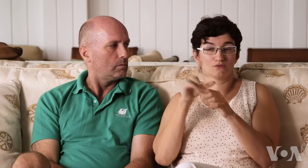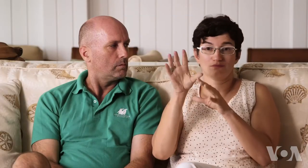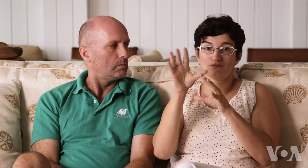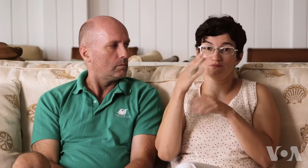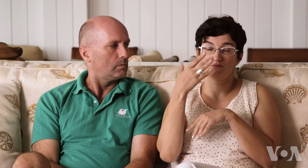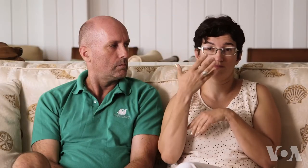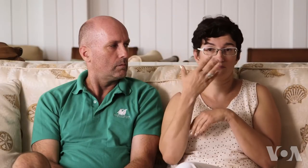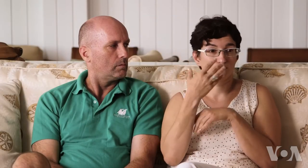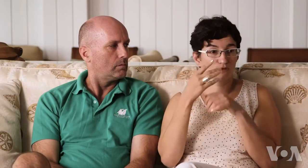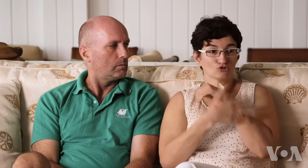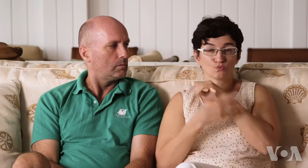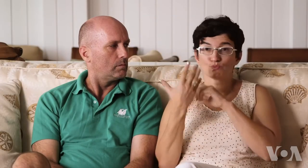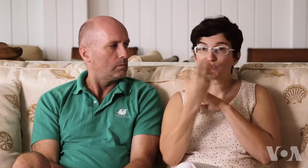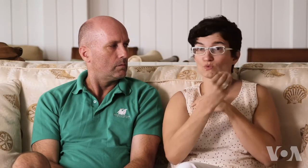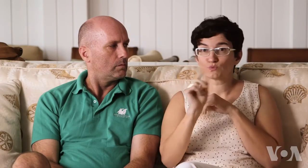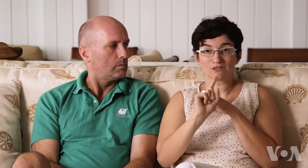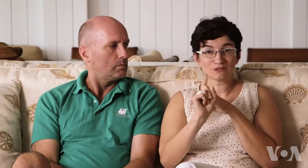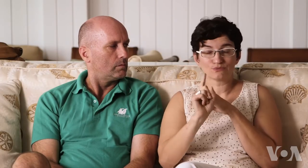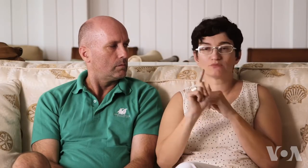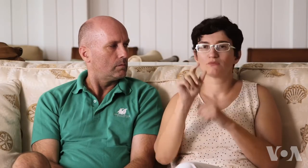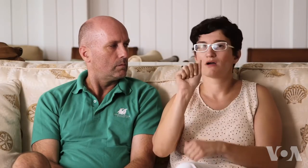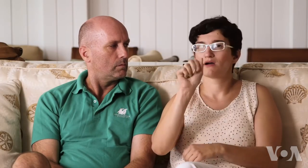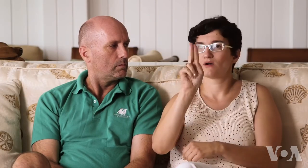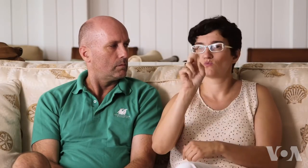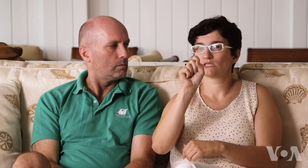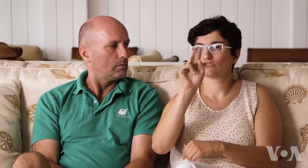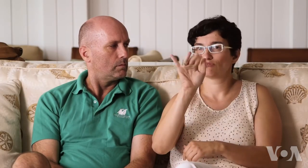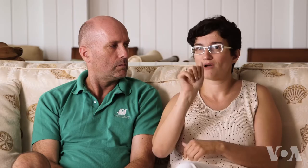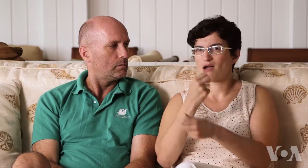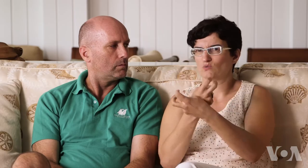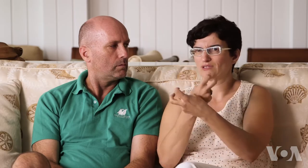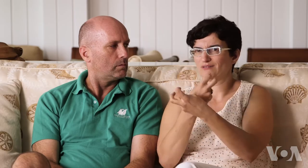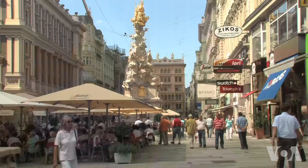The first country we went to was Austria. We stayed there for two weeks.